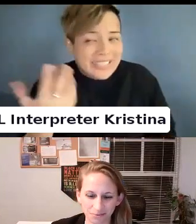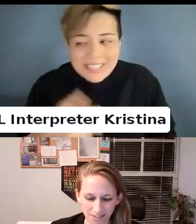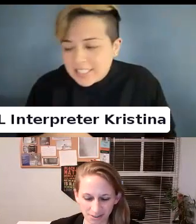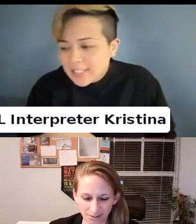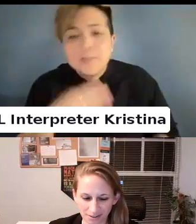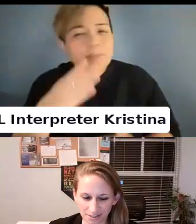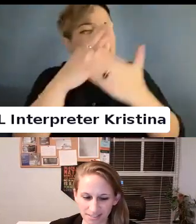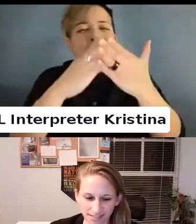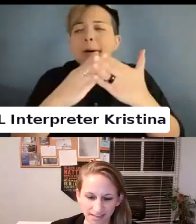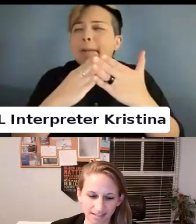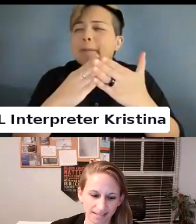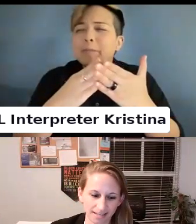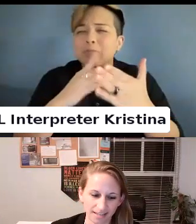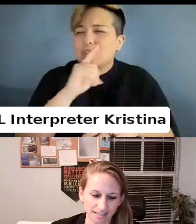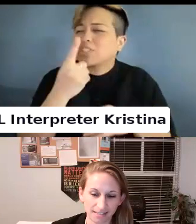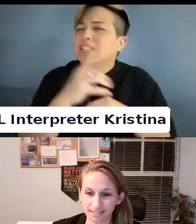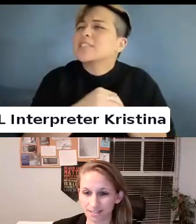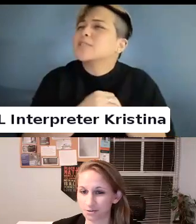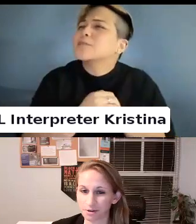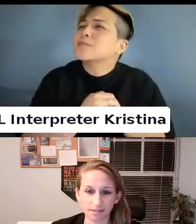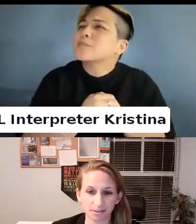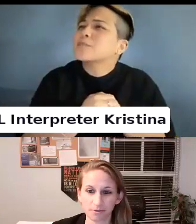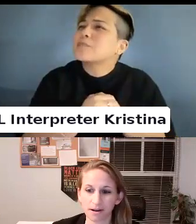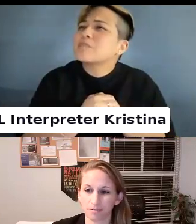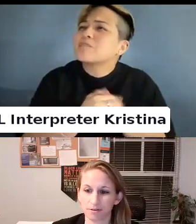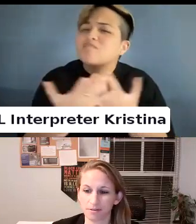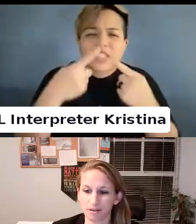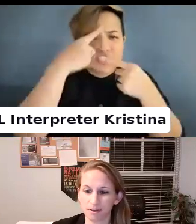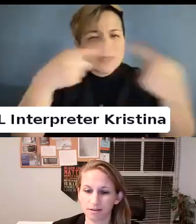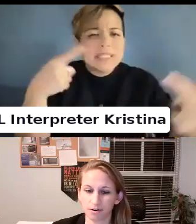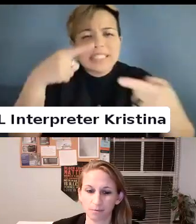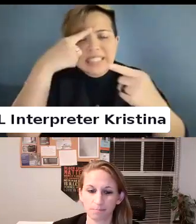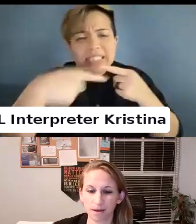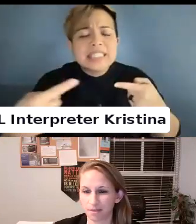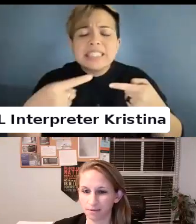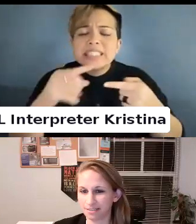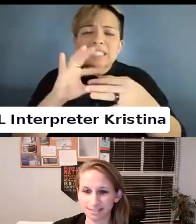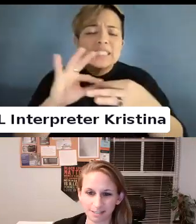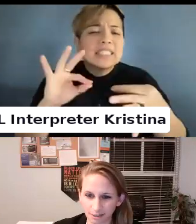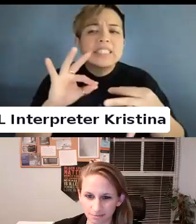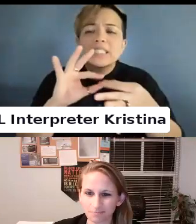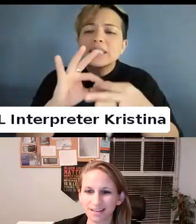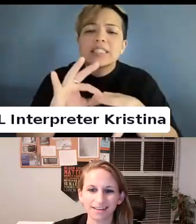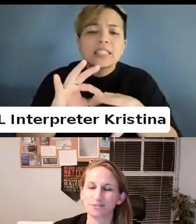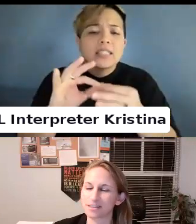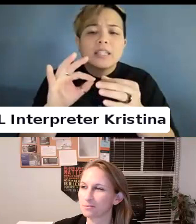Some of which are just disagreements around the mythologizing gender identity and variance